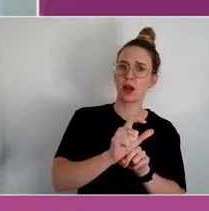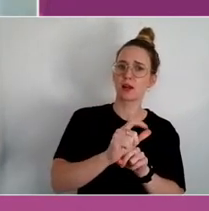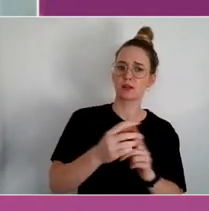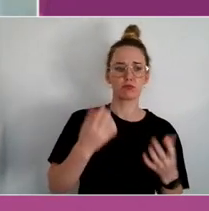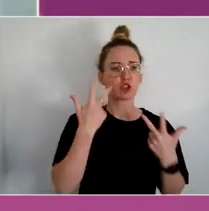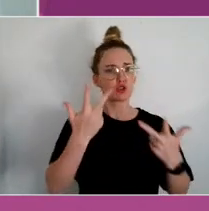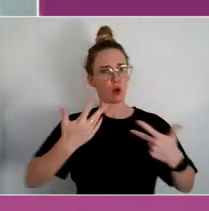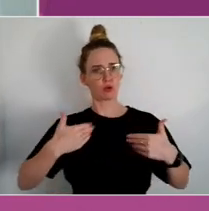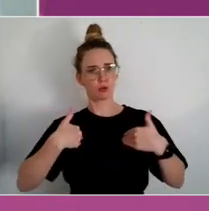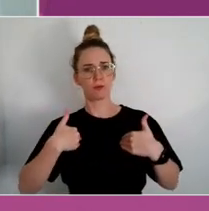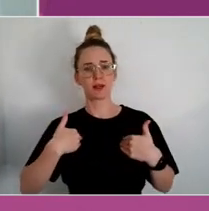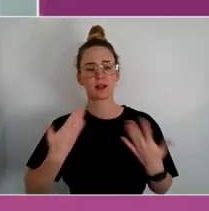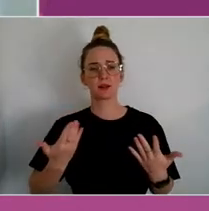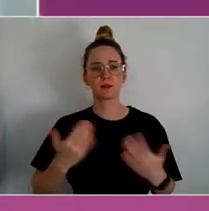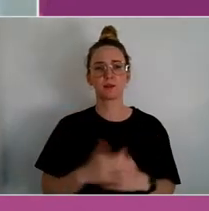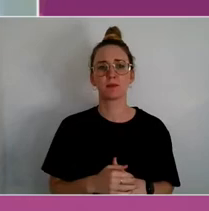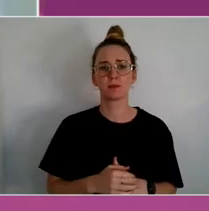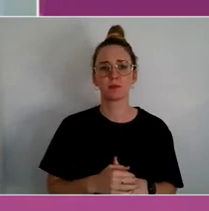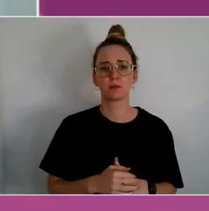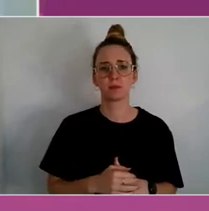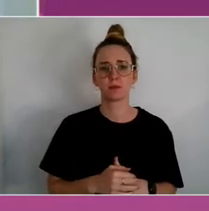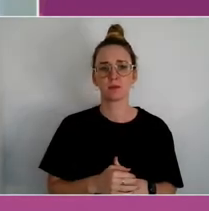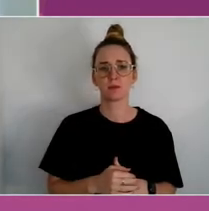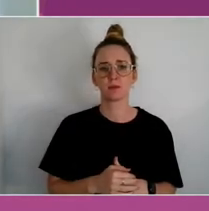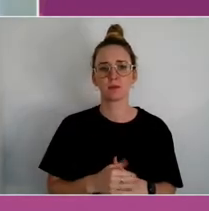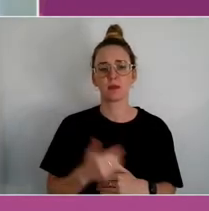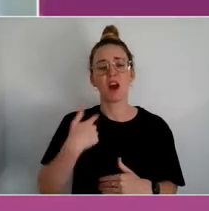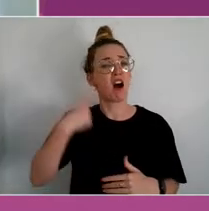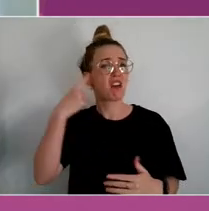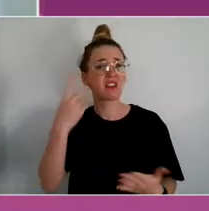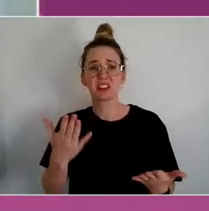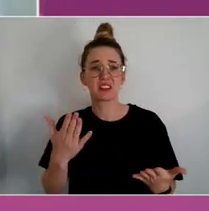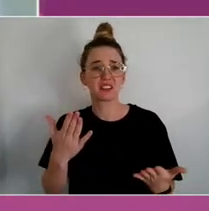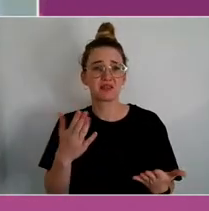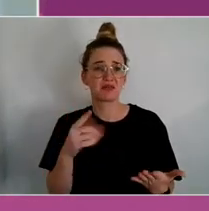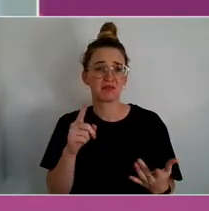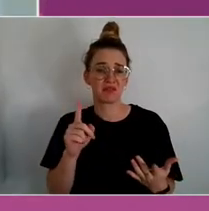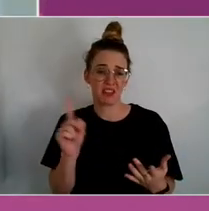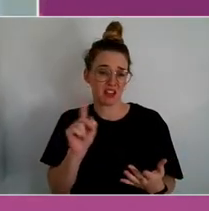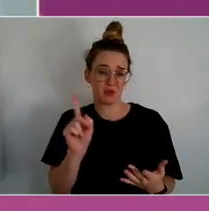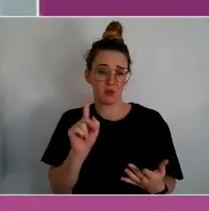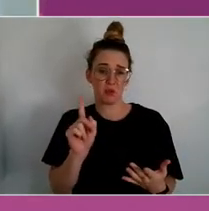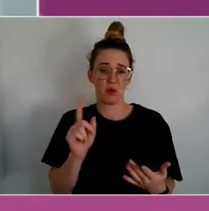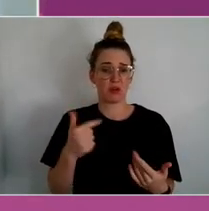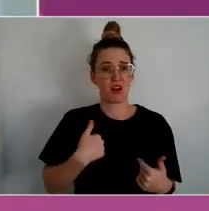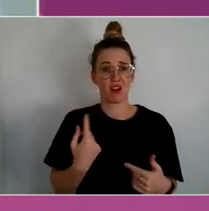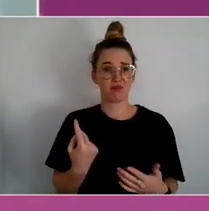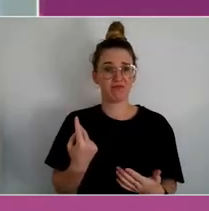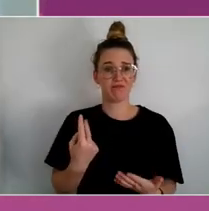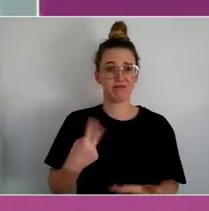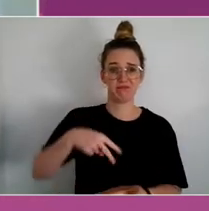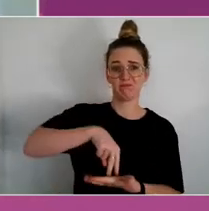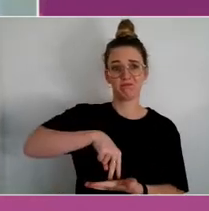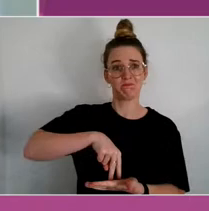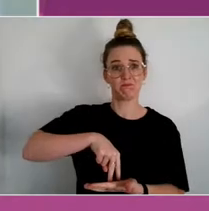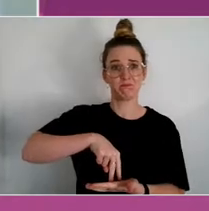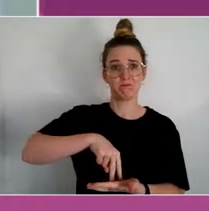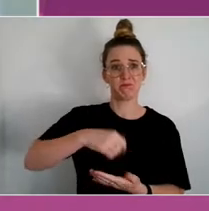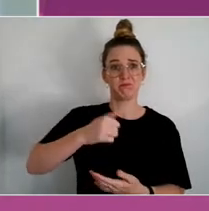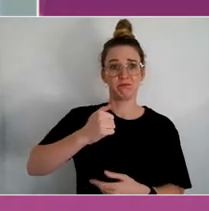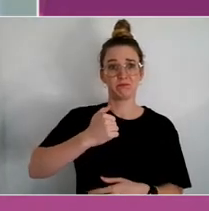And, you know, I think that's probably the premise from where I start, which is that,